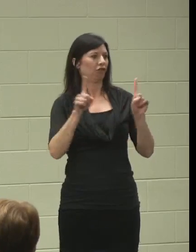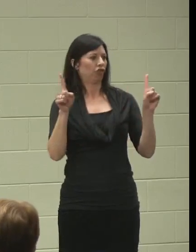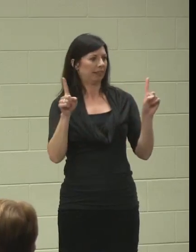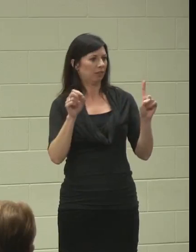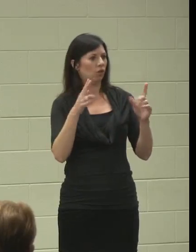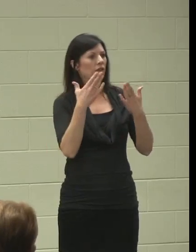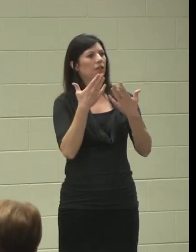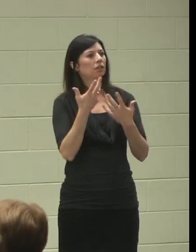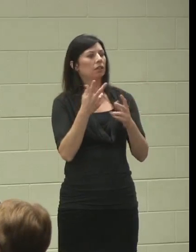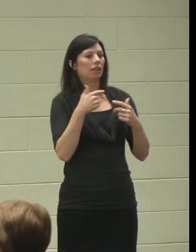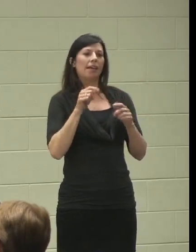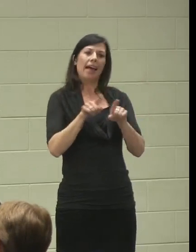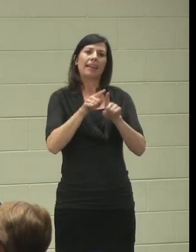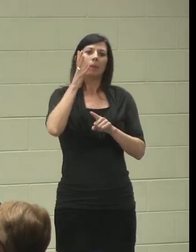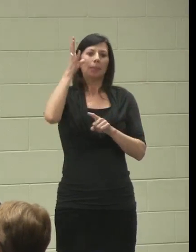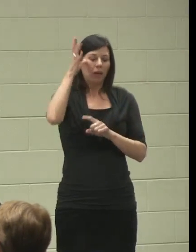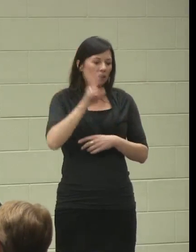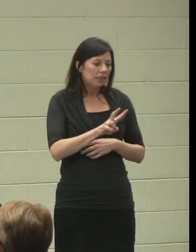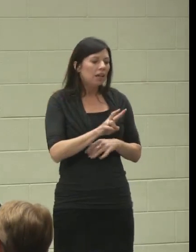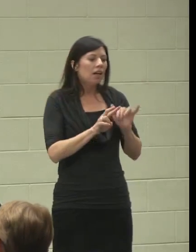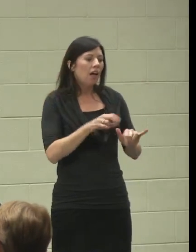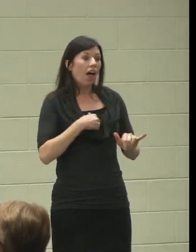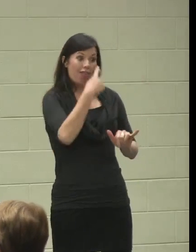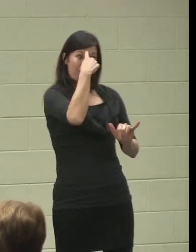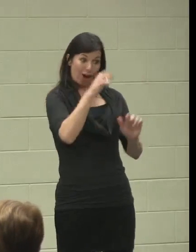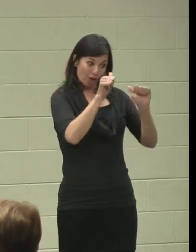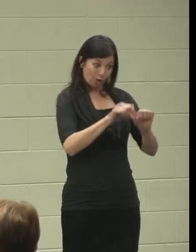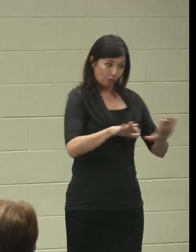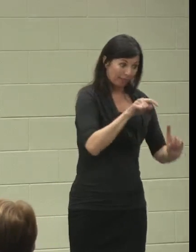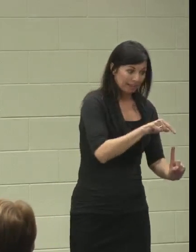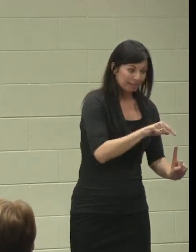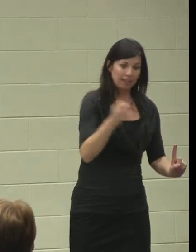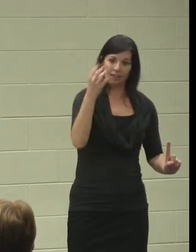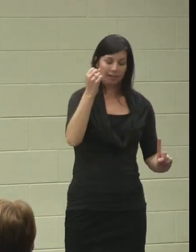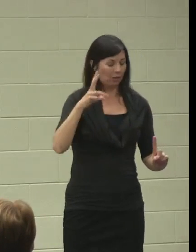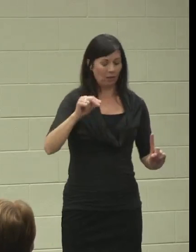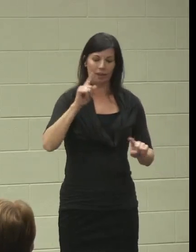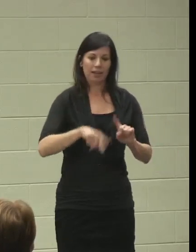and sometimes, as a parent, that's difficult to really embrace, because you have all these ideas